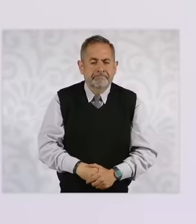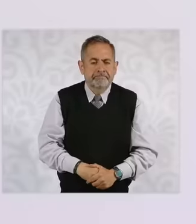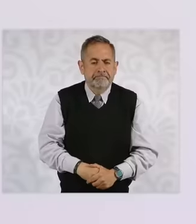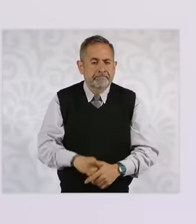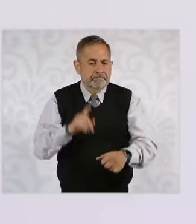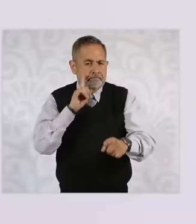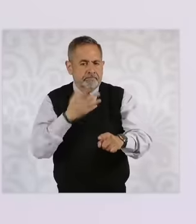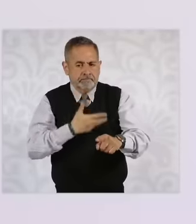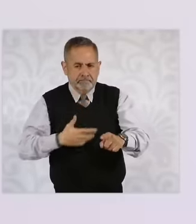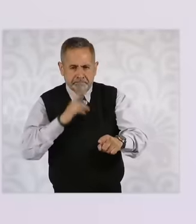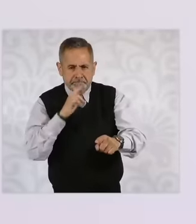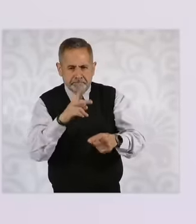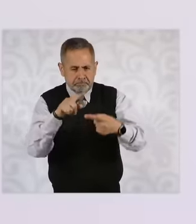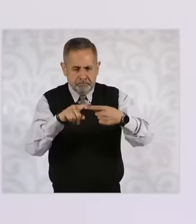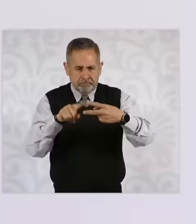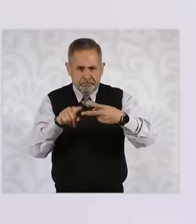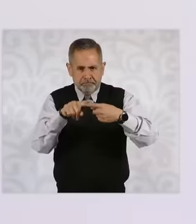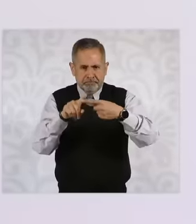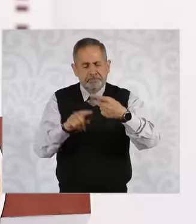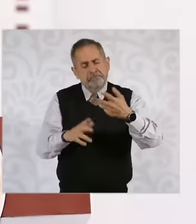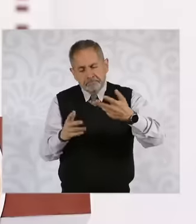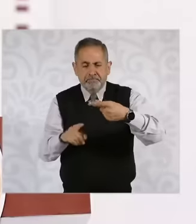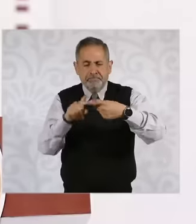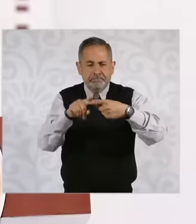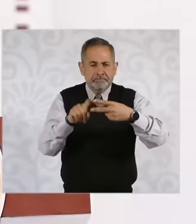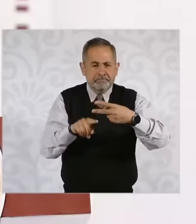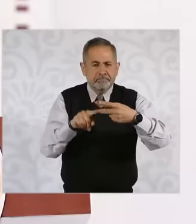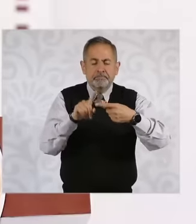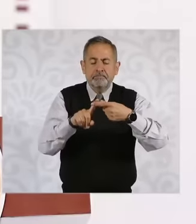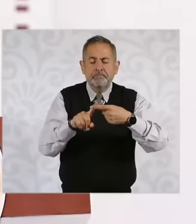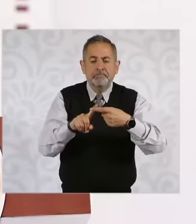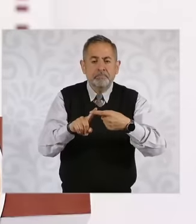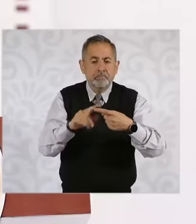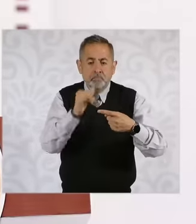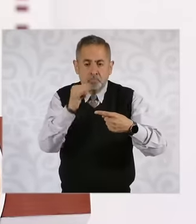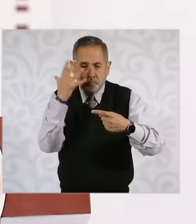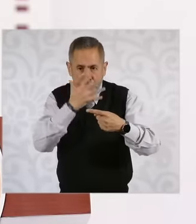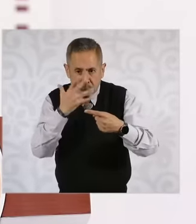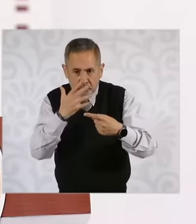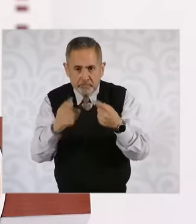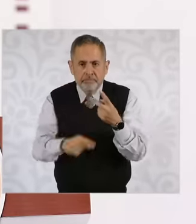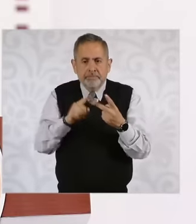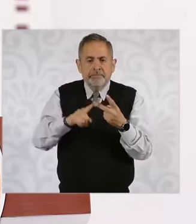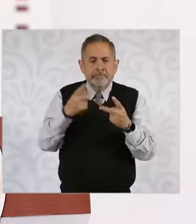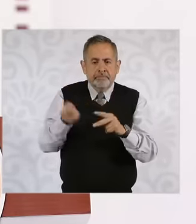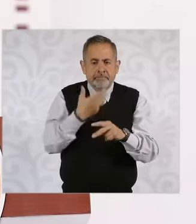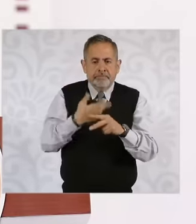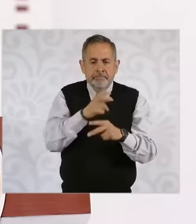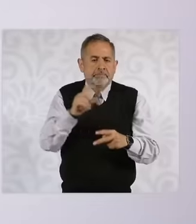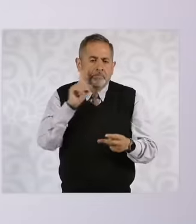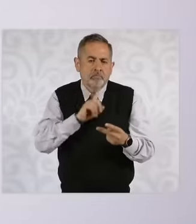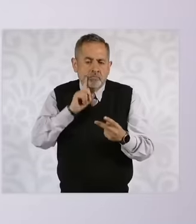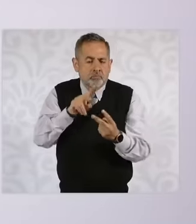there are two issues, not alcohol and the women's secretariat project. If you remember,